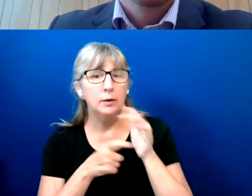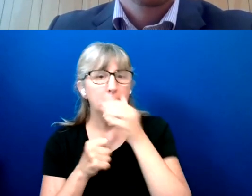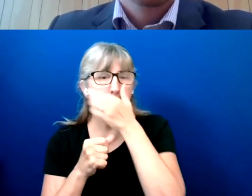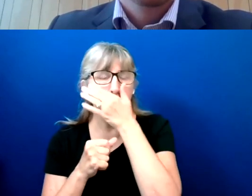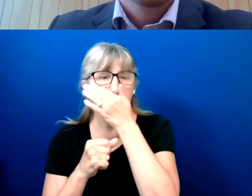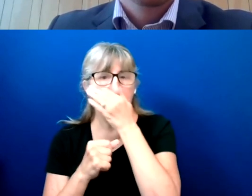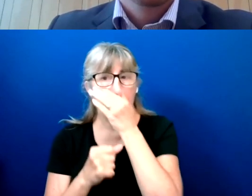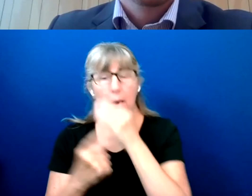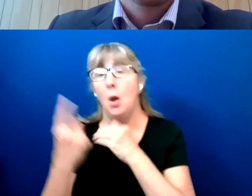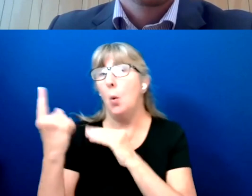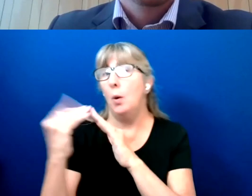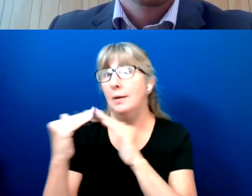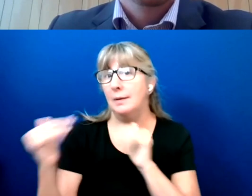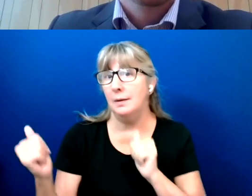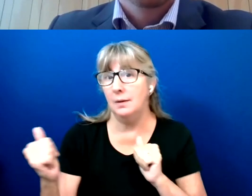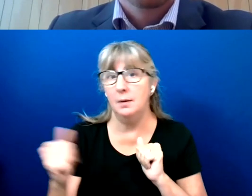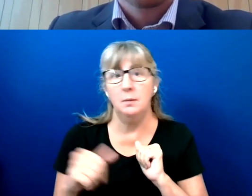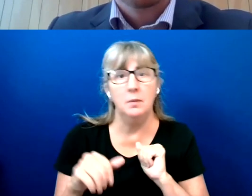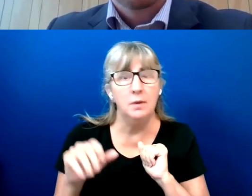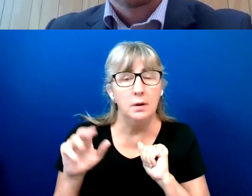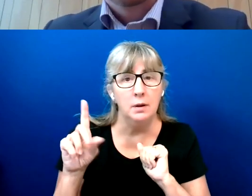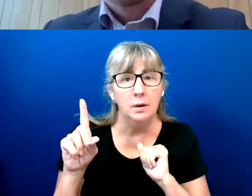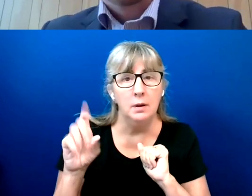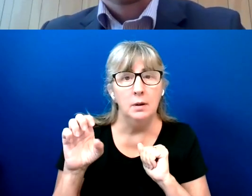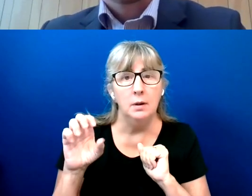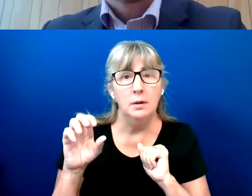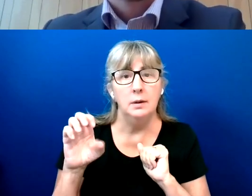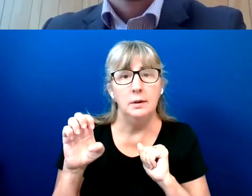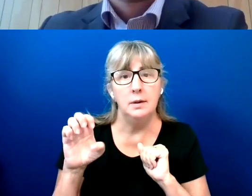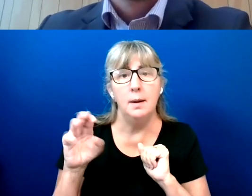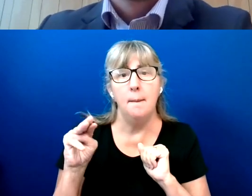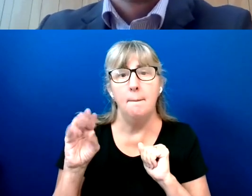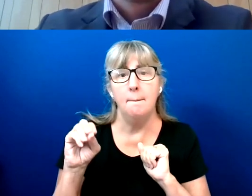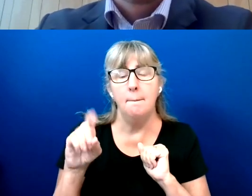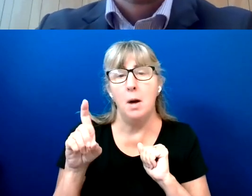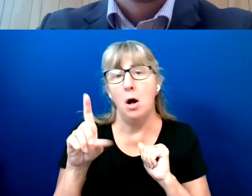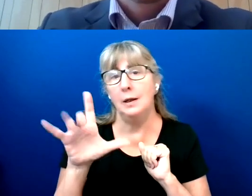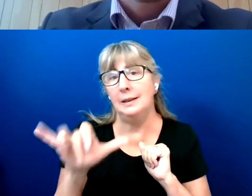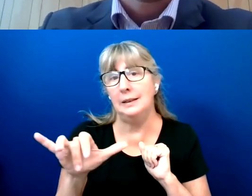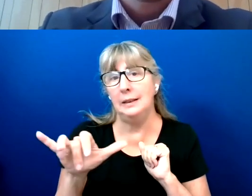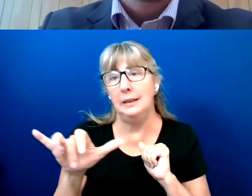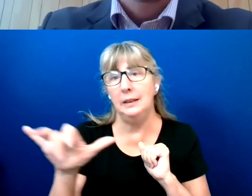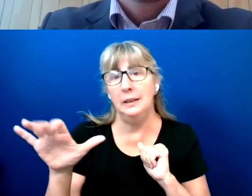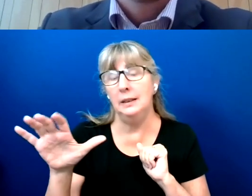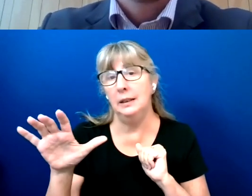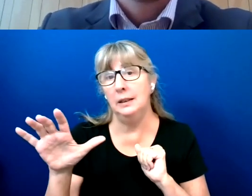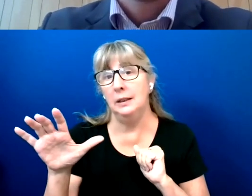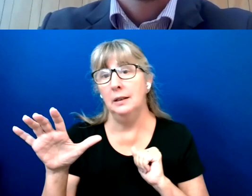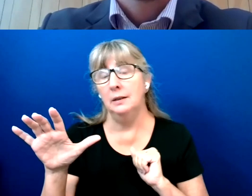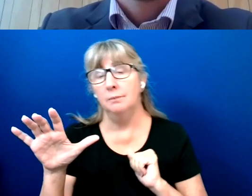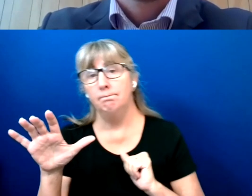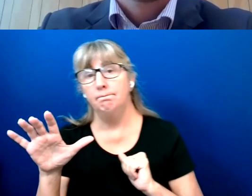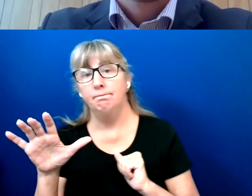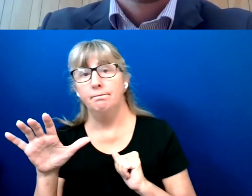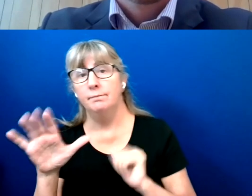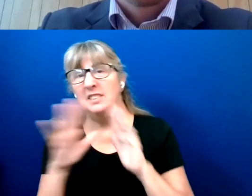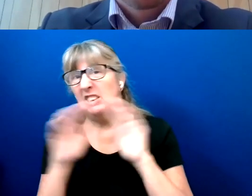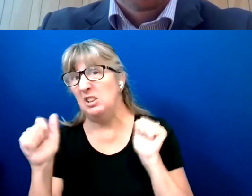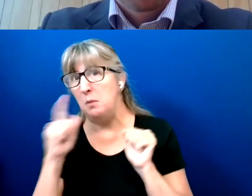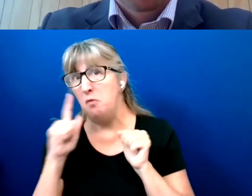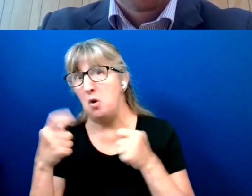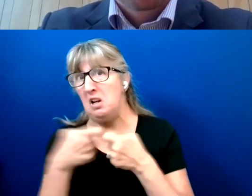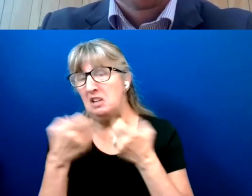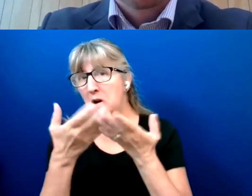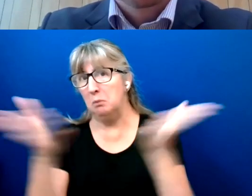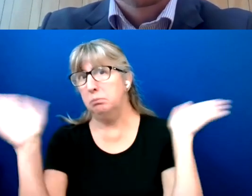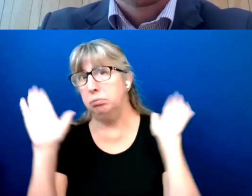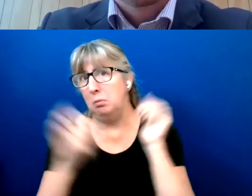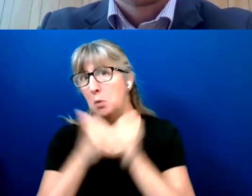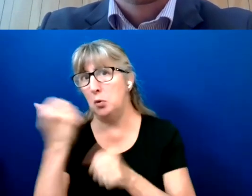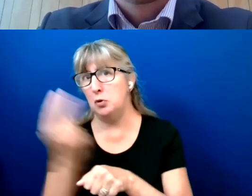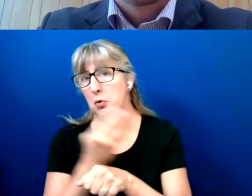One of the systems that democracy live system, which is probably the most widely used electronic